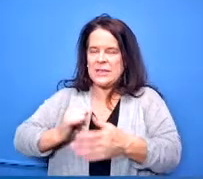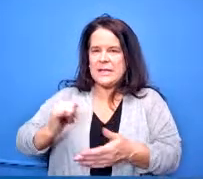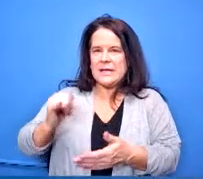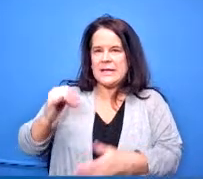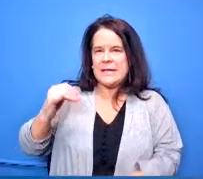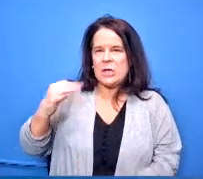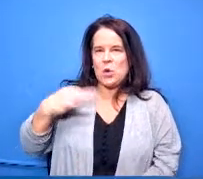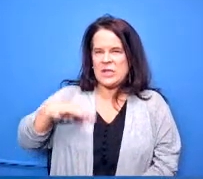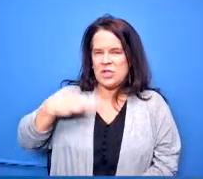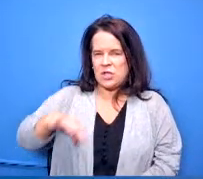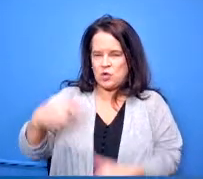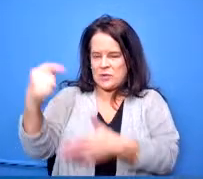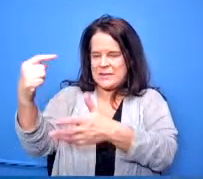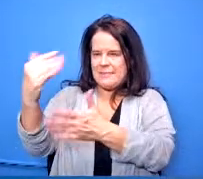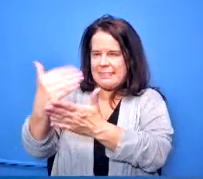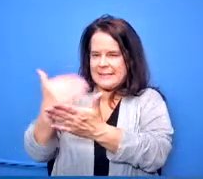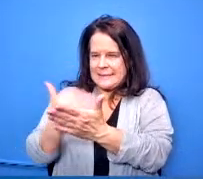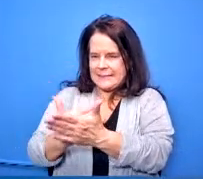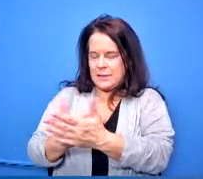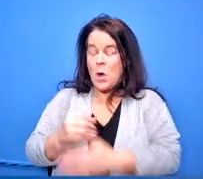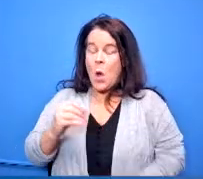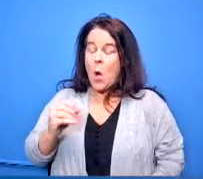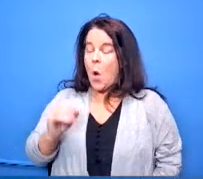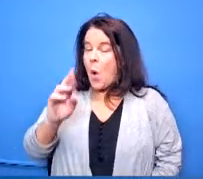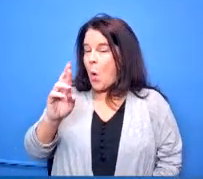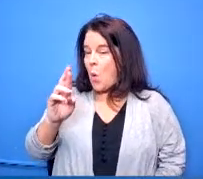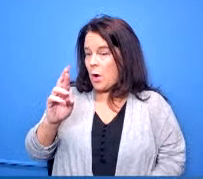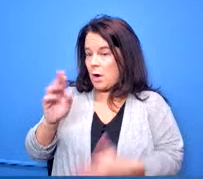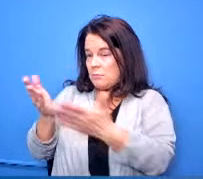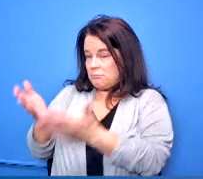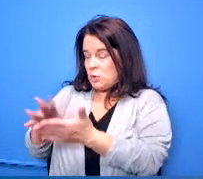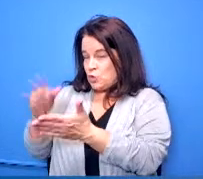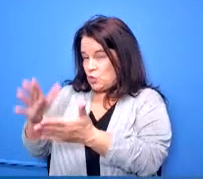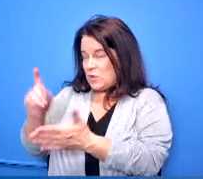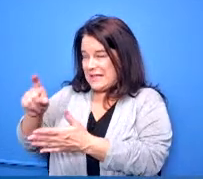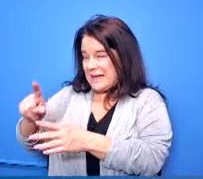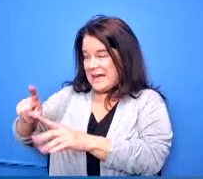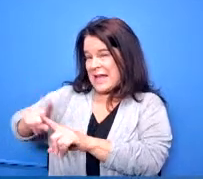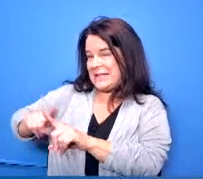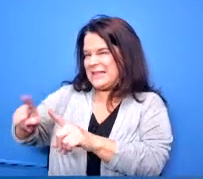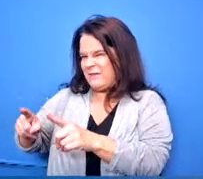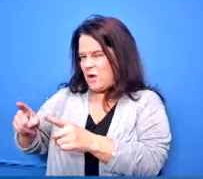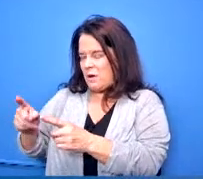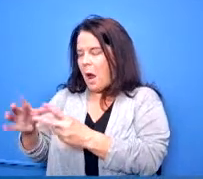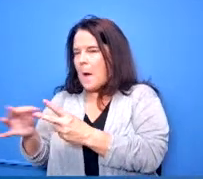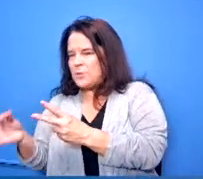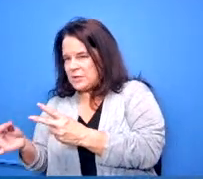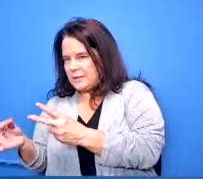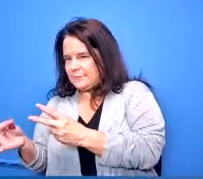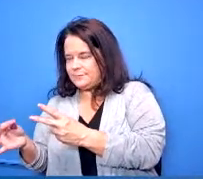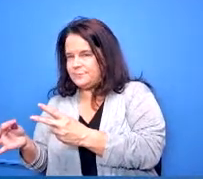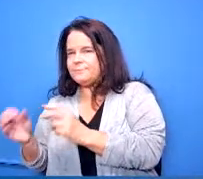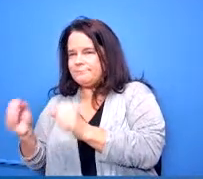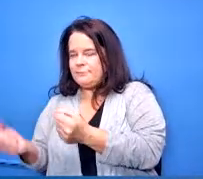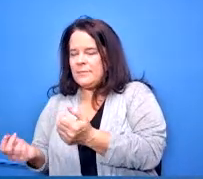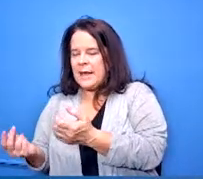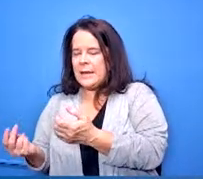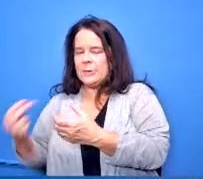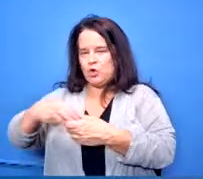or kids who need an alternate way to graduate can enroll in this course so embedded within this